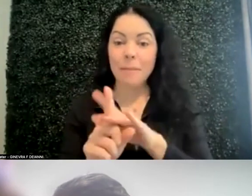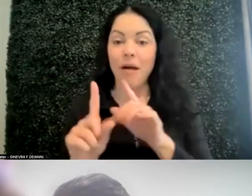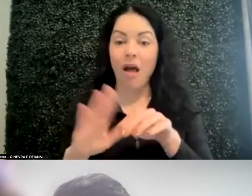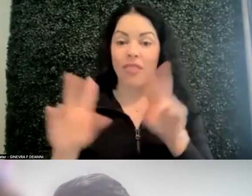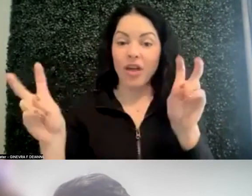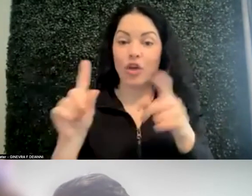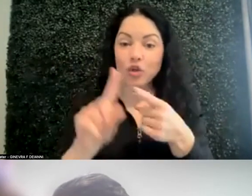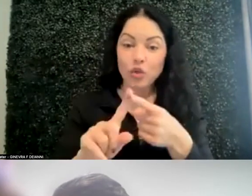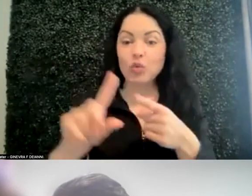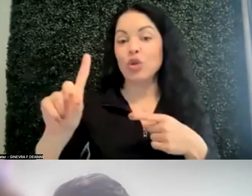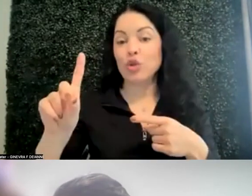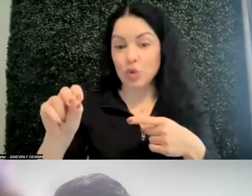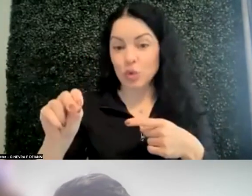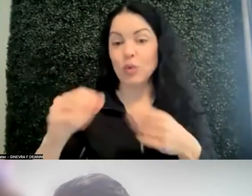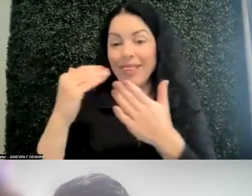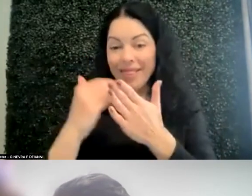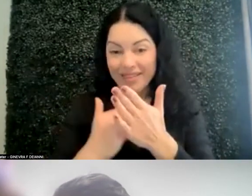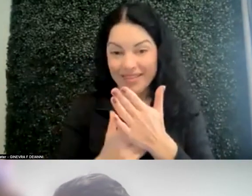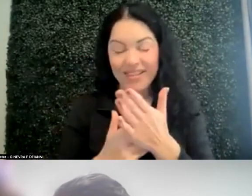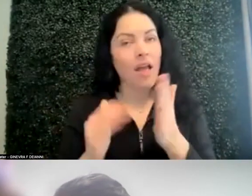Yeah, that's why to-do list is really important to put